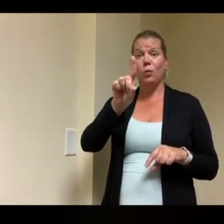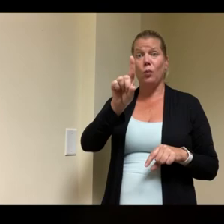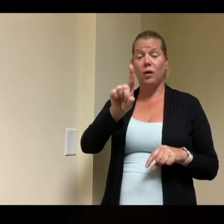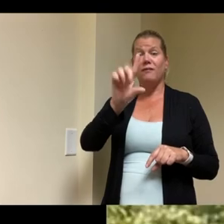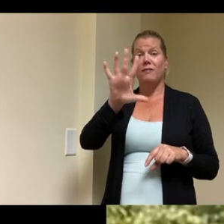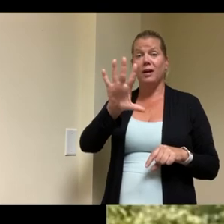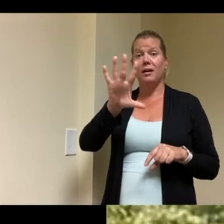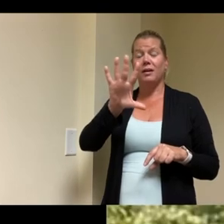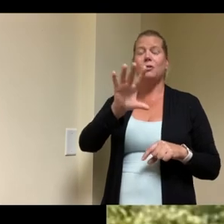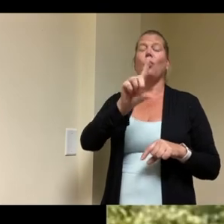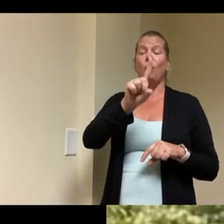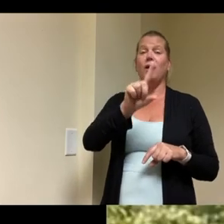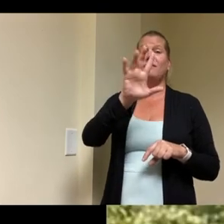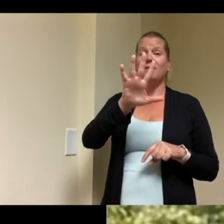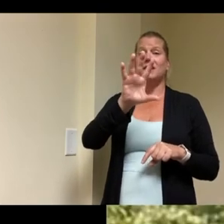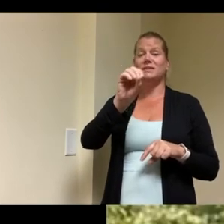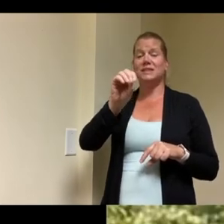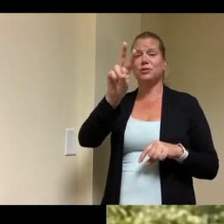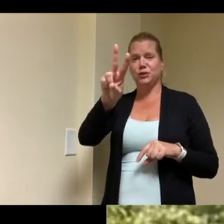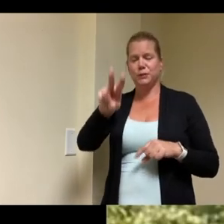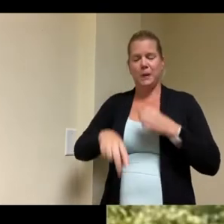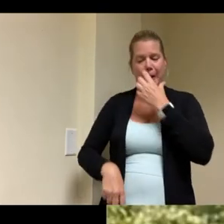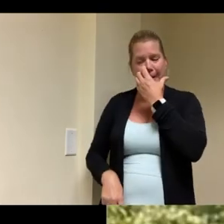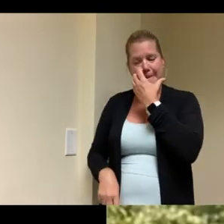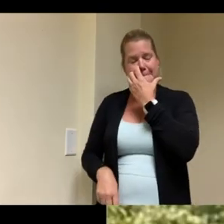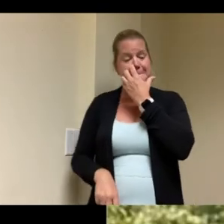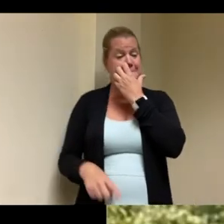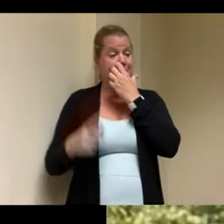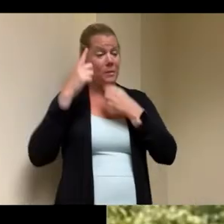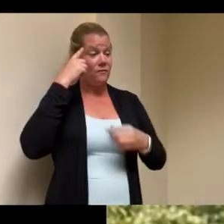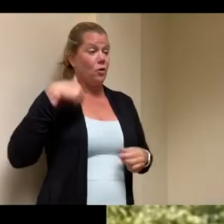for us it's uh neighborworks housing solutions so it's